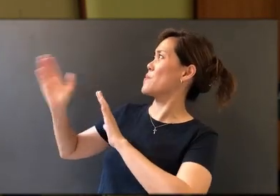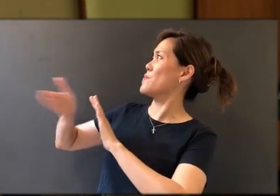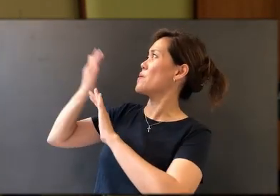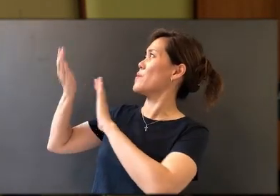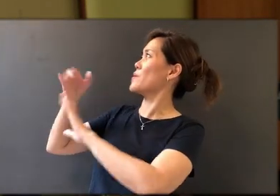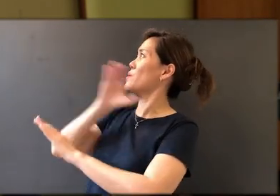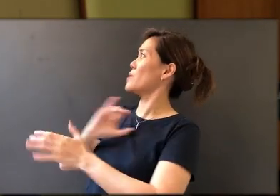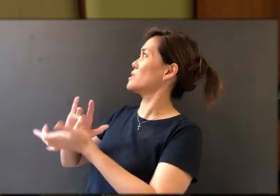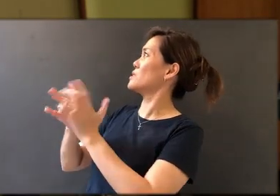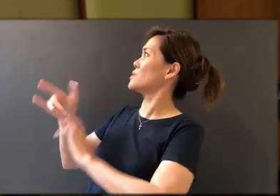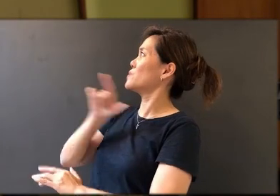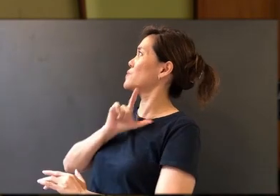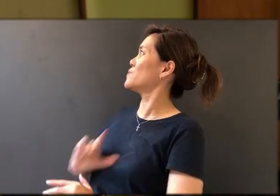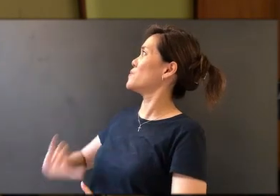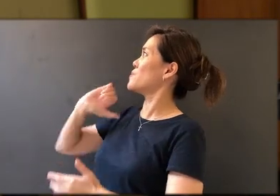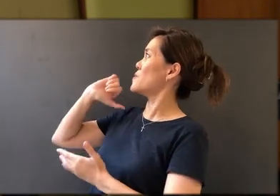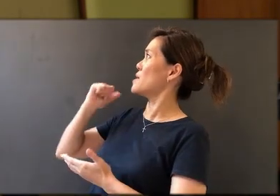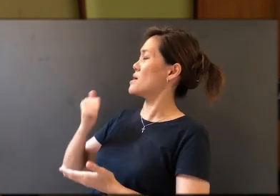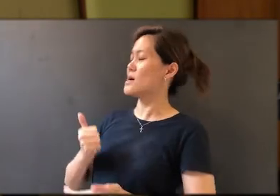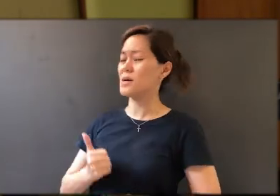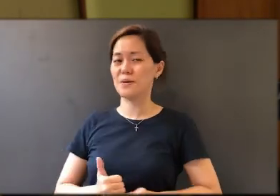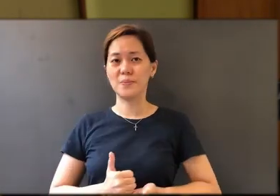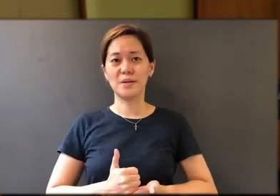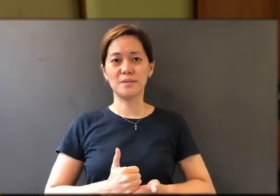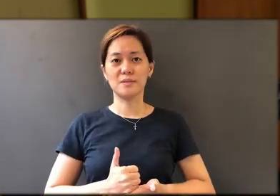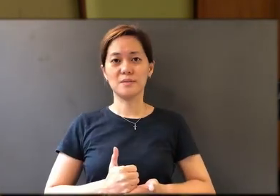name. Through Christ Jesus our Lord, amen.